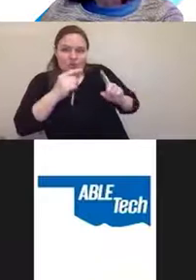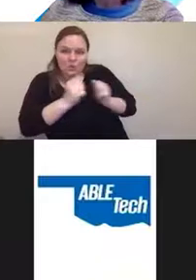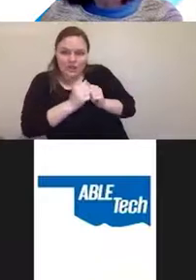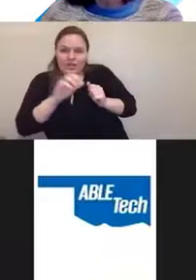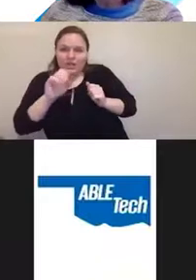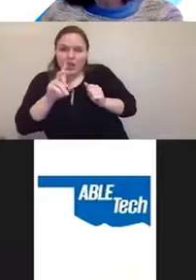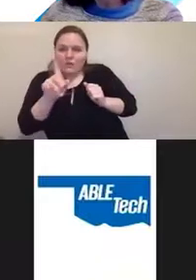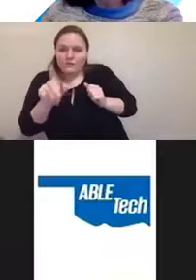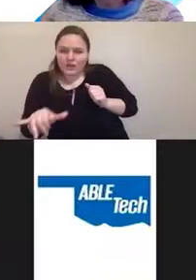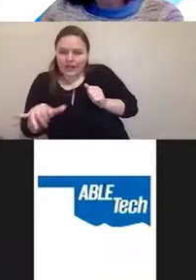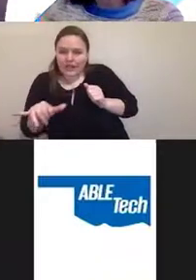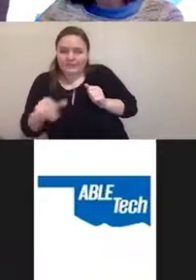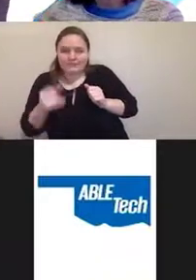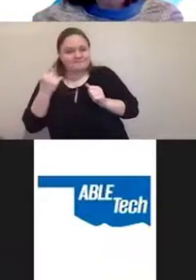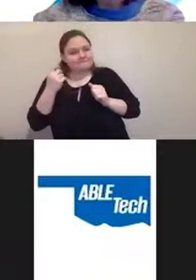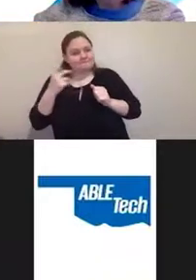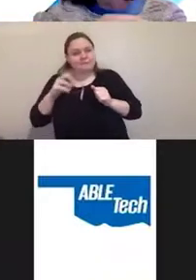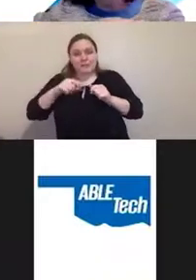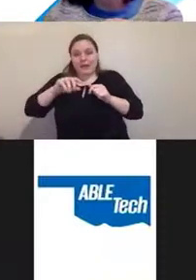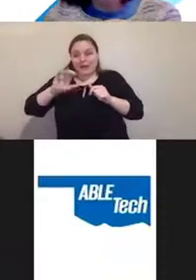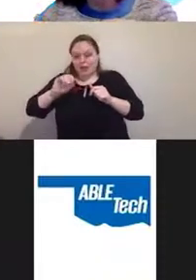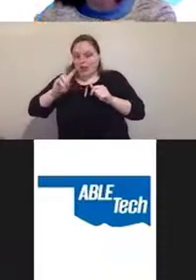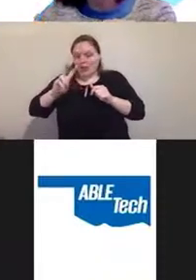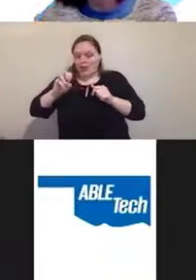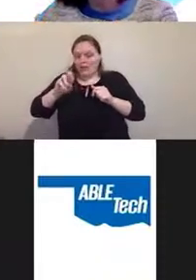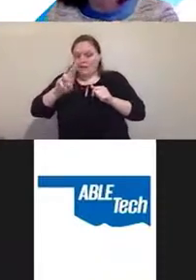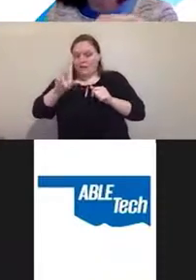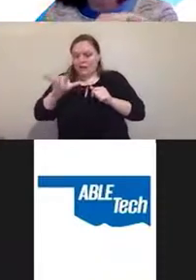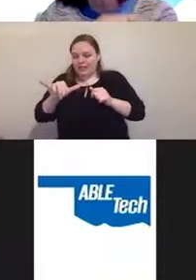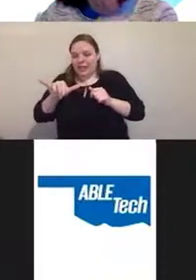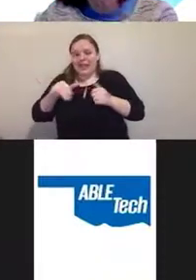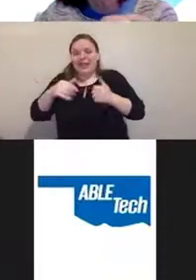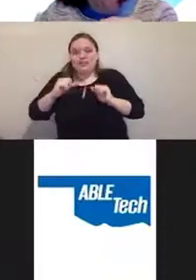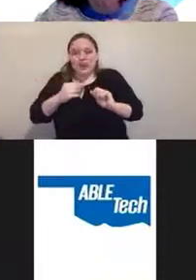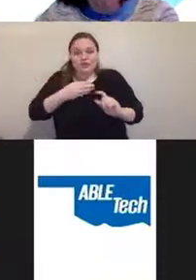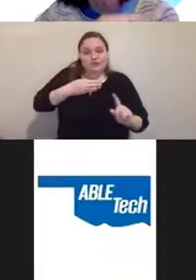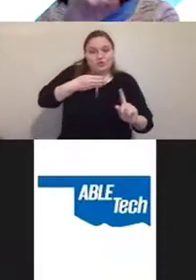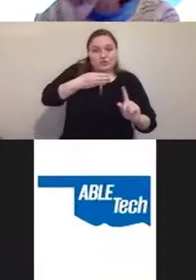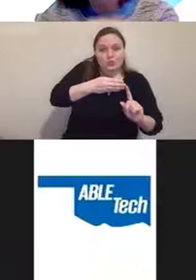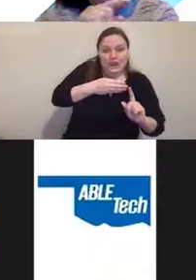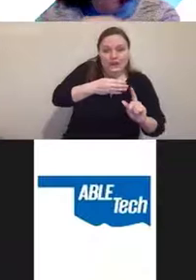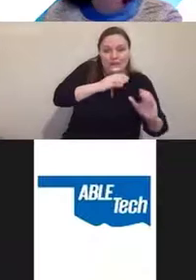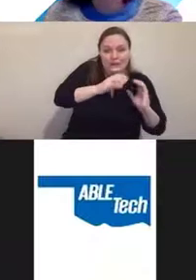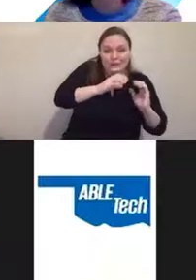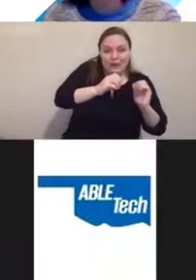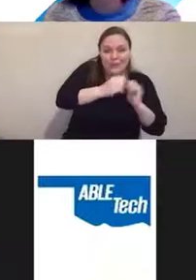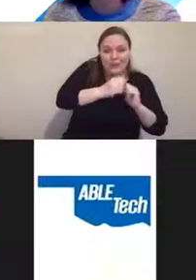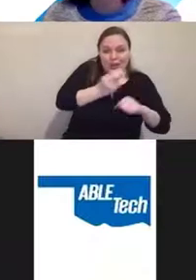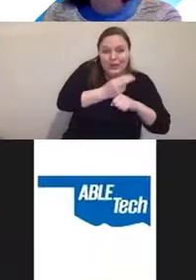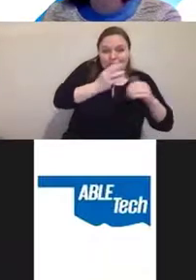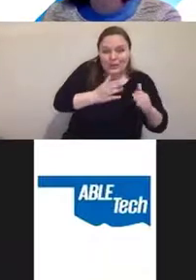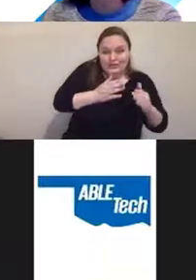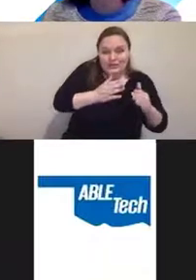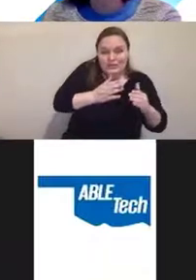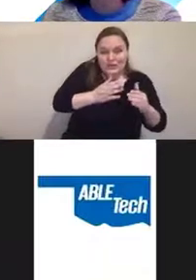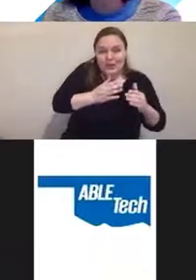But the overlay also is trying to directly communicate with the user, bypassing the assistive technology.